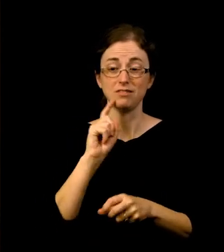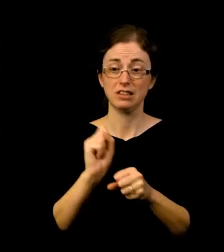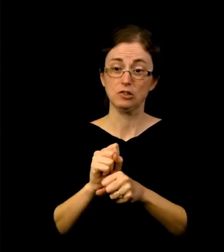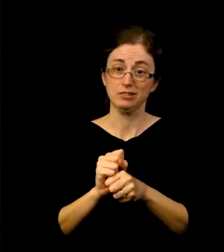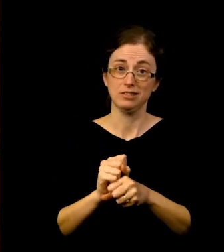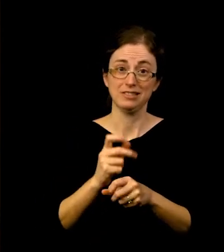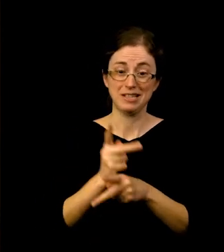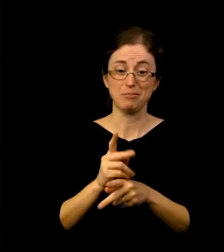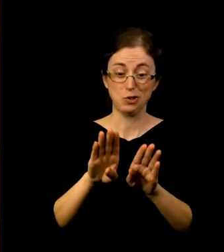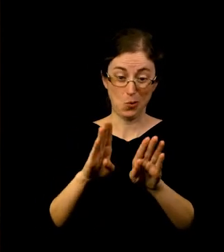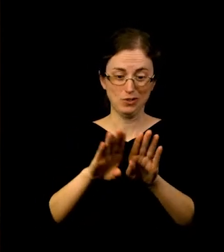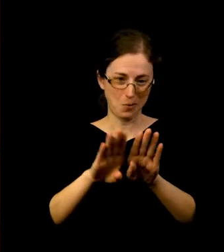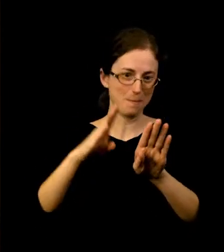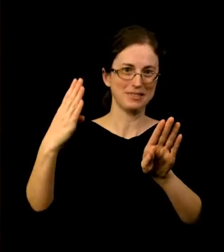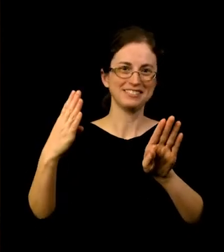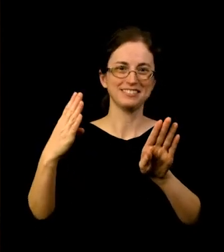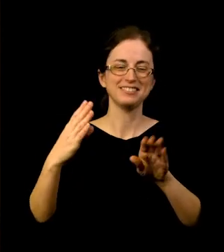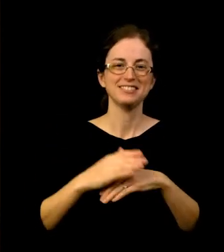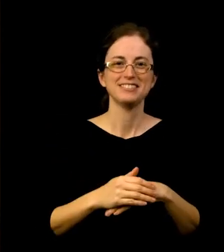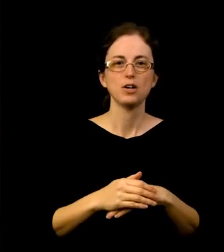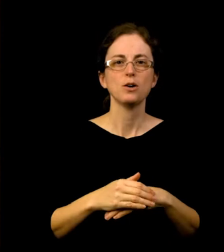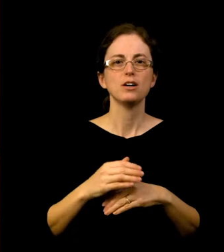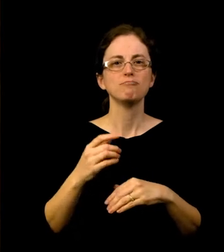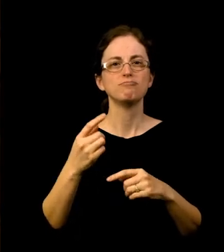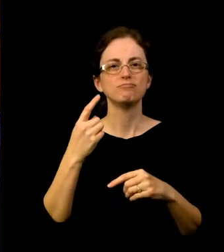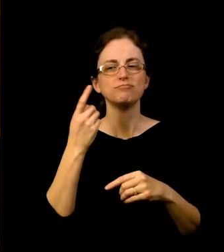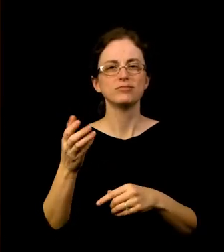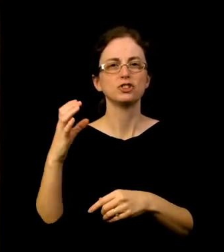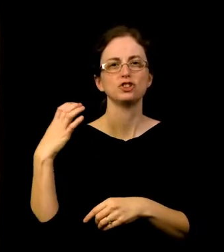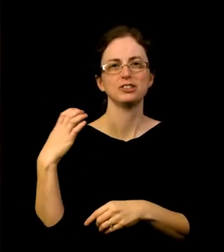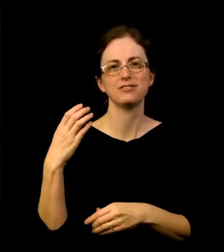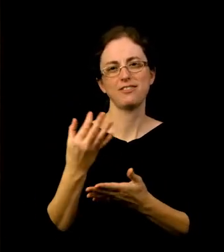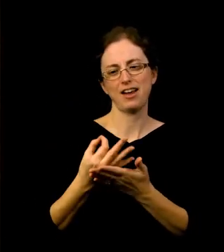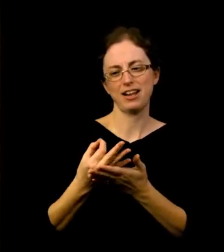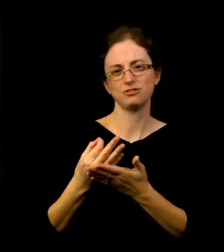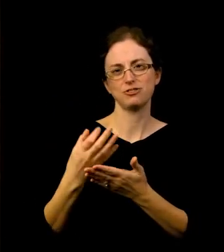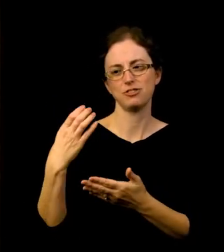Let’s hear from our Chief Financial Officer and Director of Development. Thank you, John.